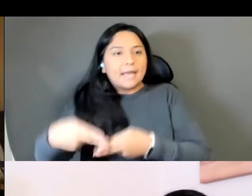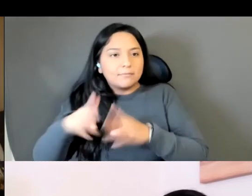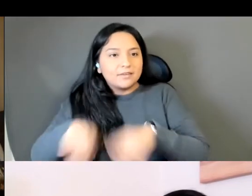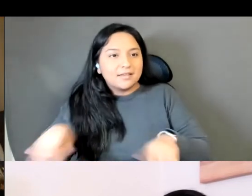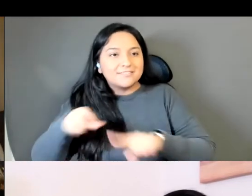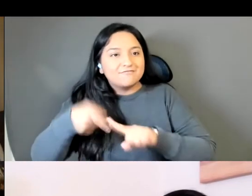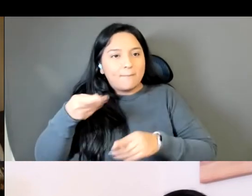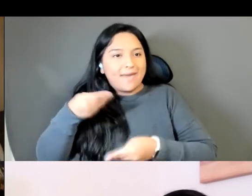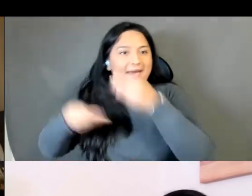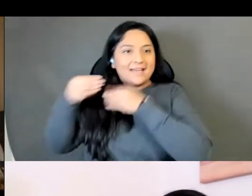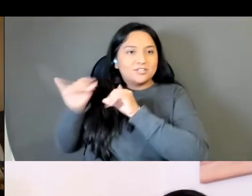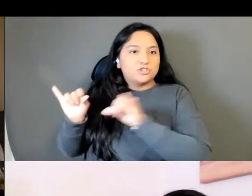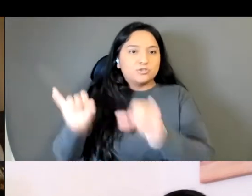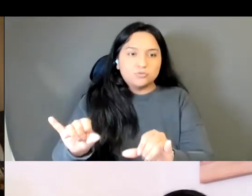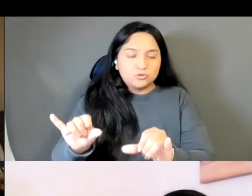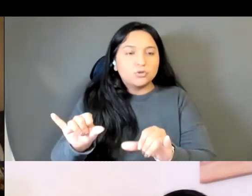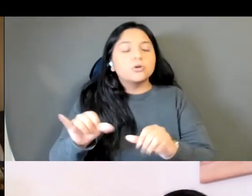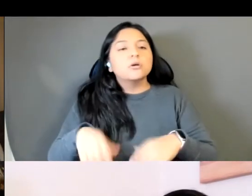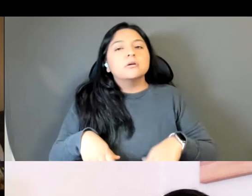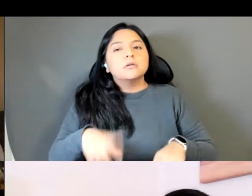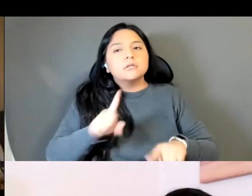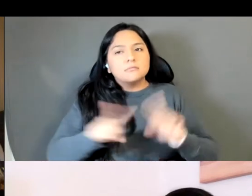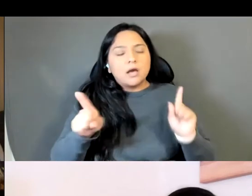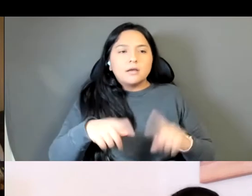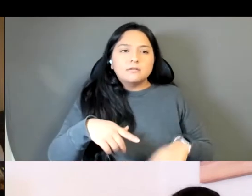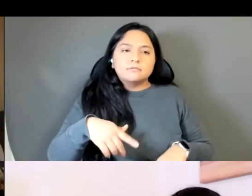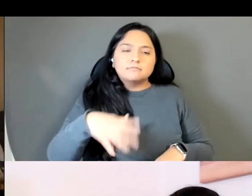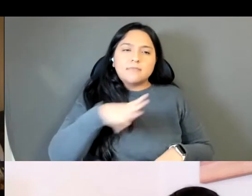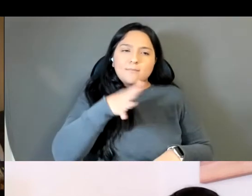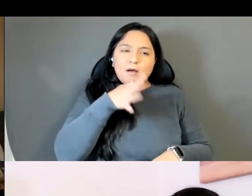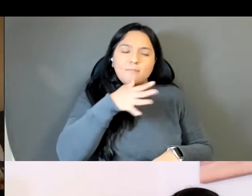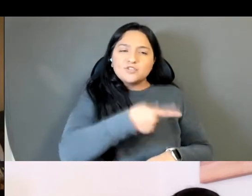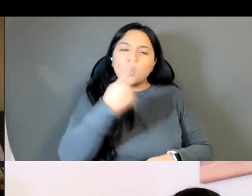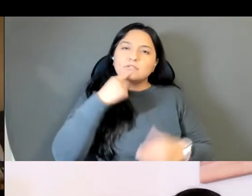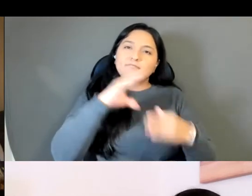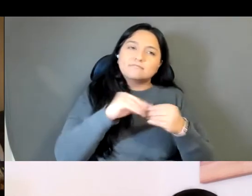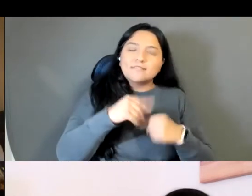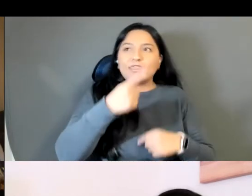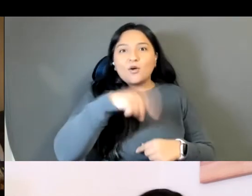But my grandmother was always like all these crazy foreigners like she has to also then explain the strange customs.